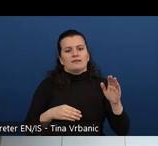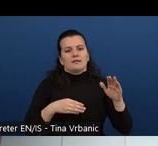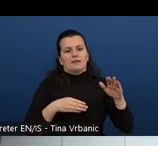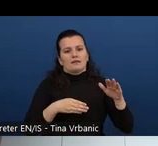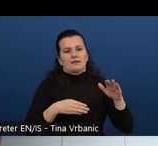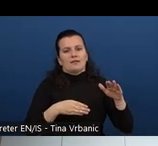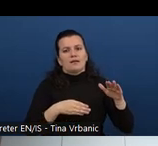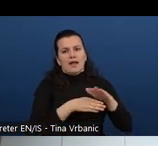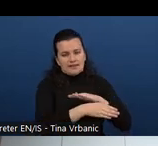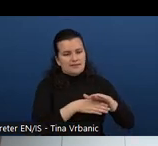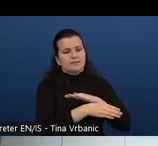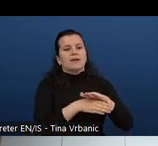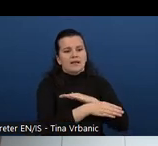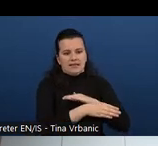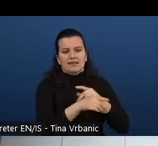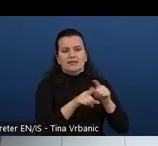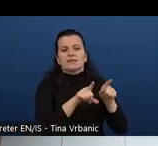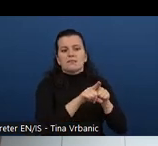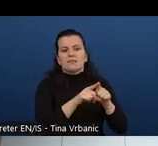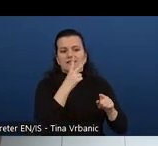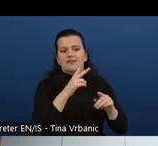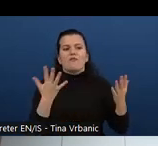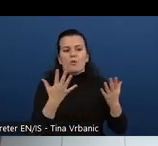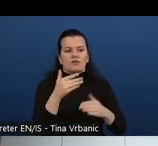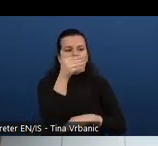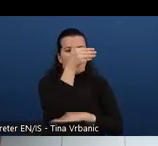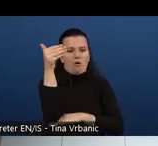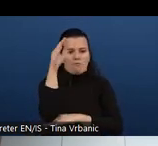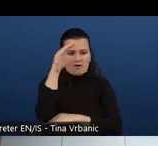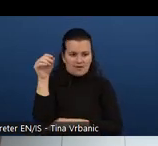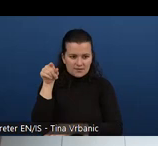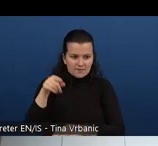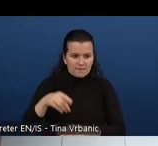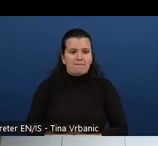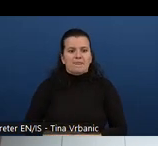about managing strategies, we have as well in the planning, in the getting started with